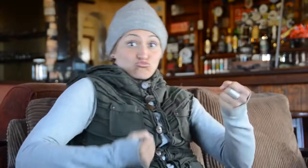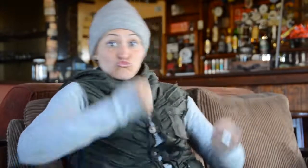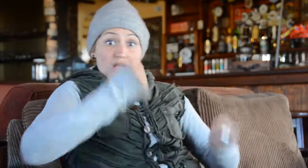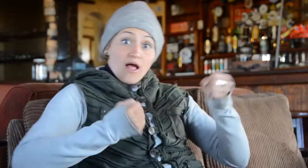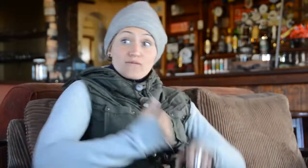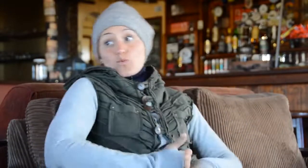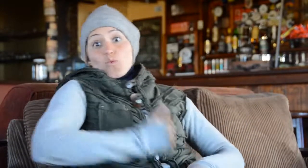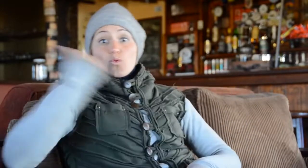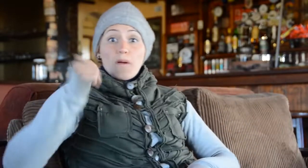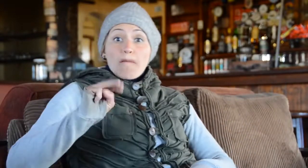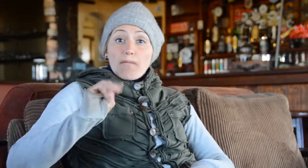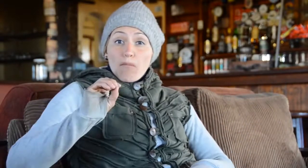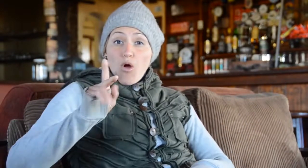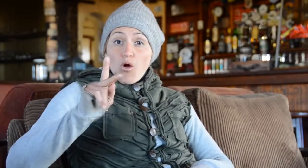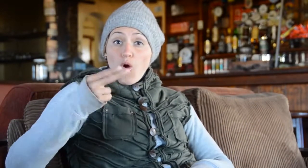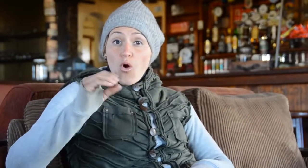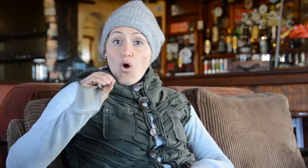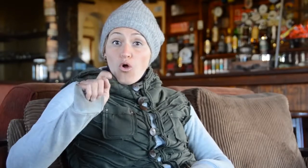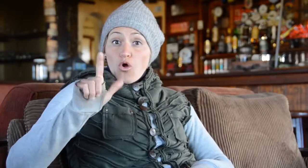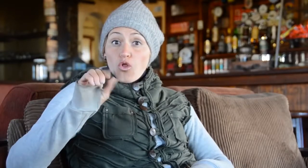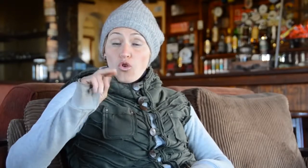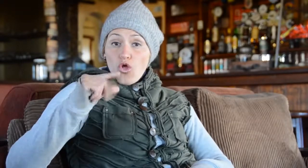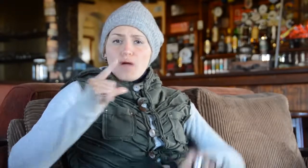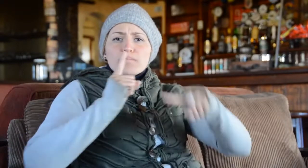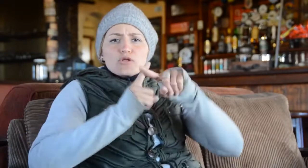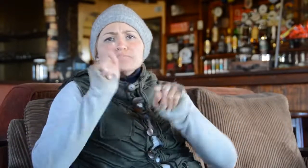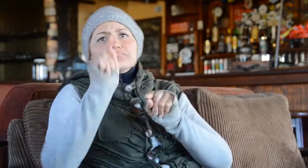Today, I will be driving to Mokhotlong and